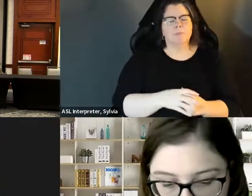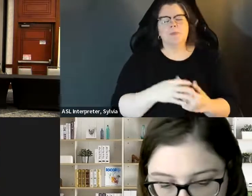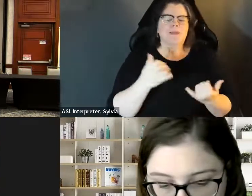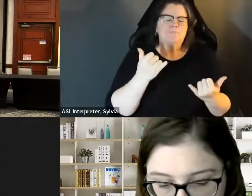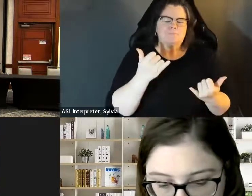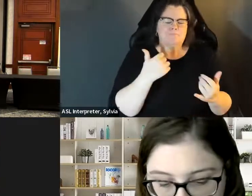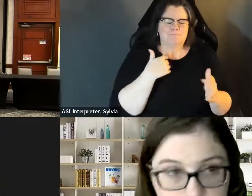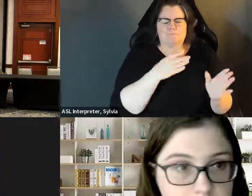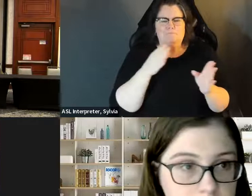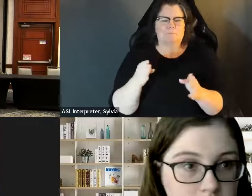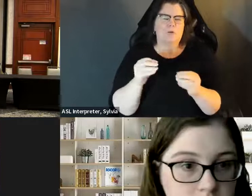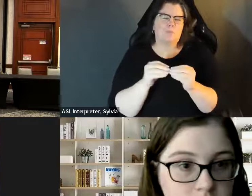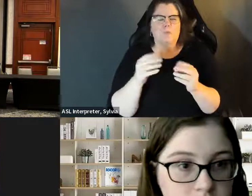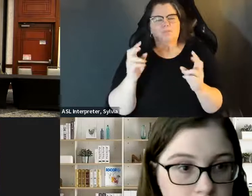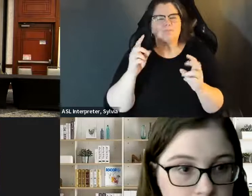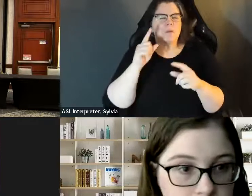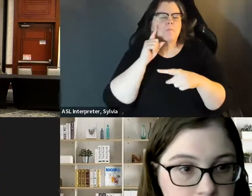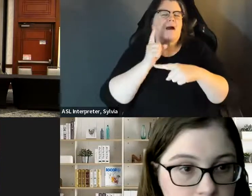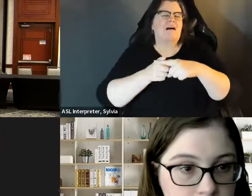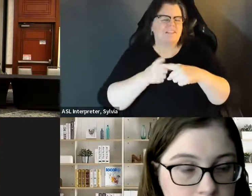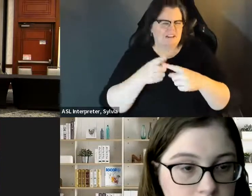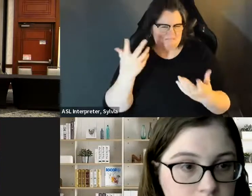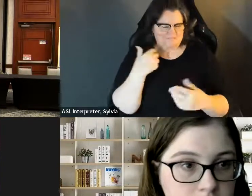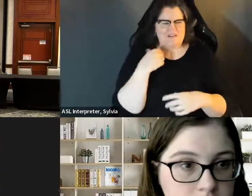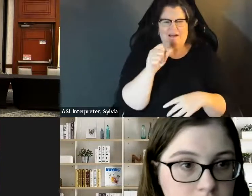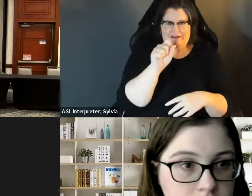benefits and it affects our whole livelihood for some of